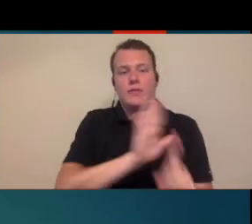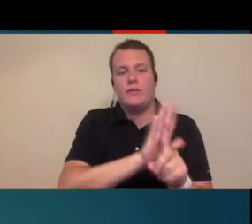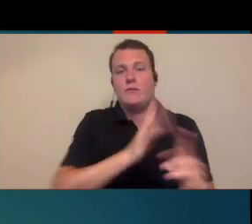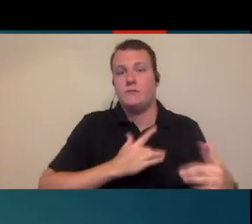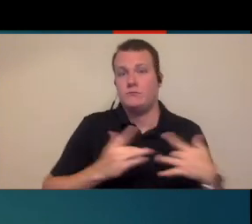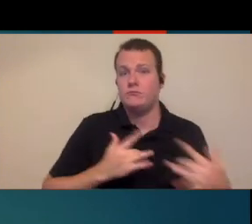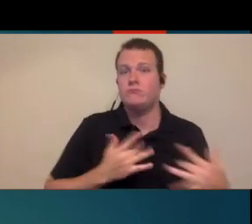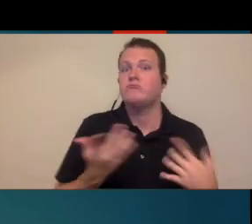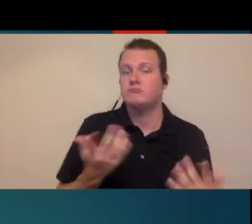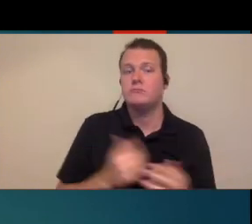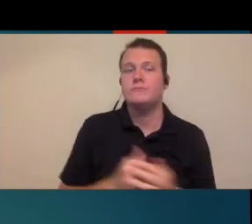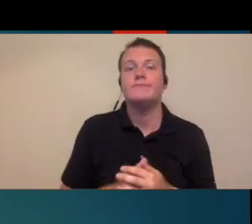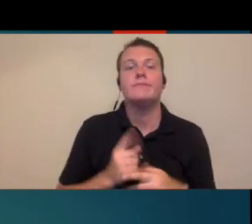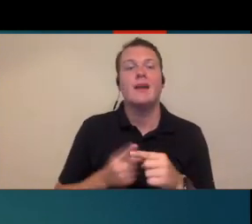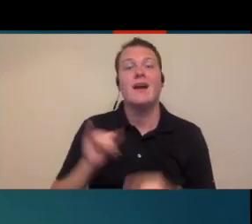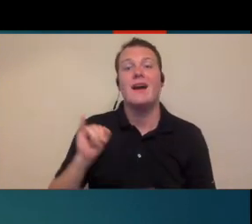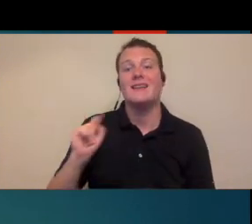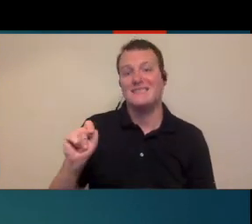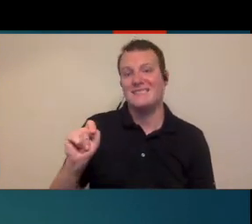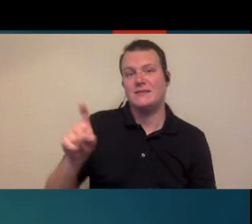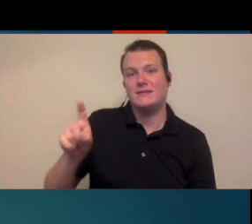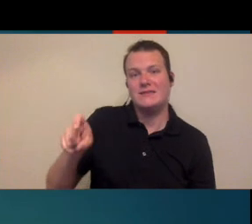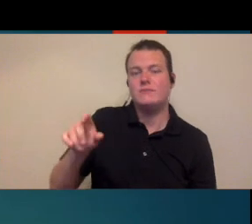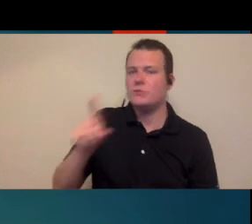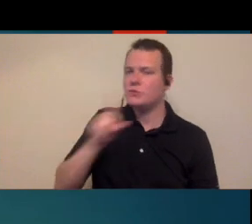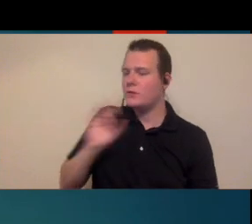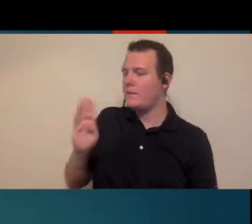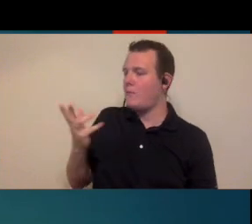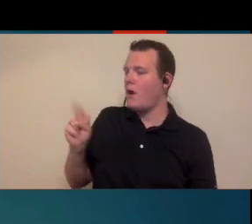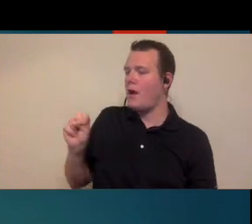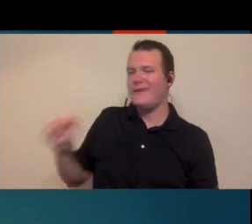things of that nature and then also IT needs which I'm sure Brian can talk